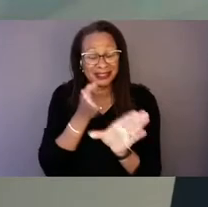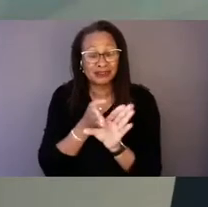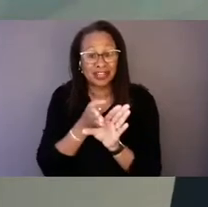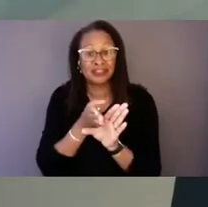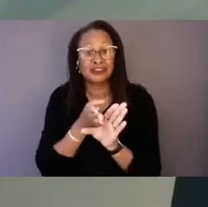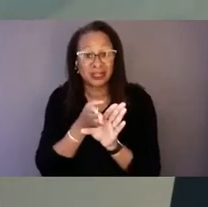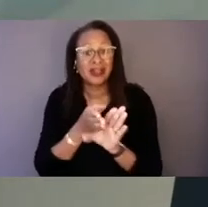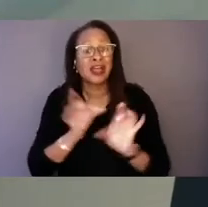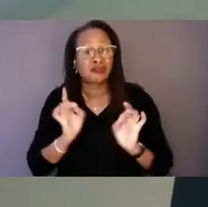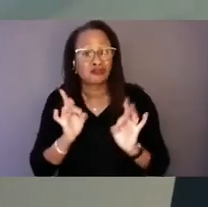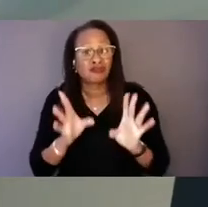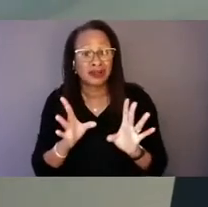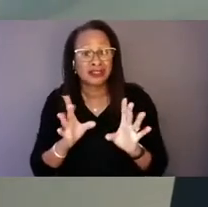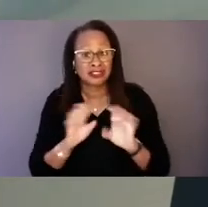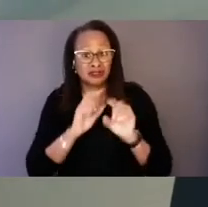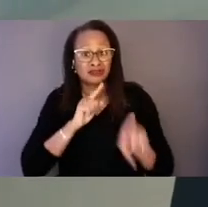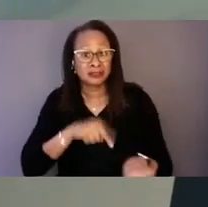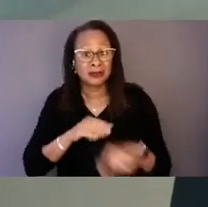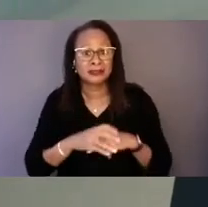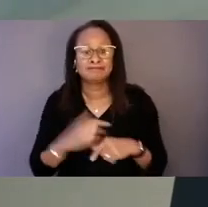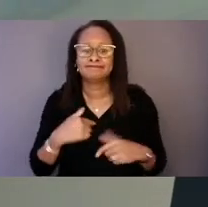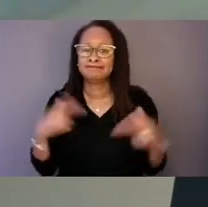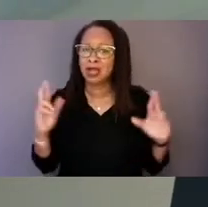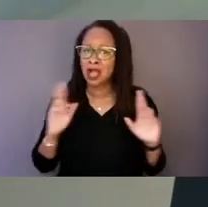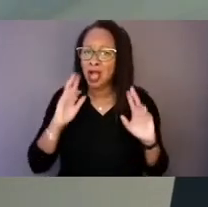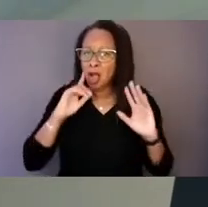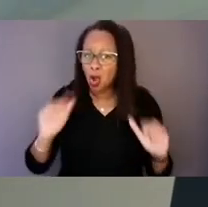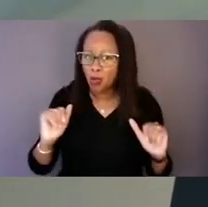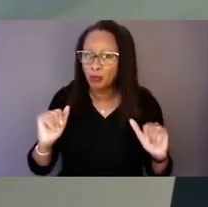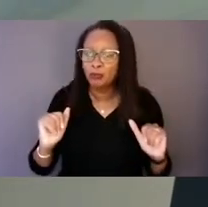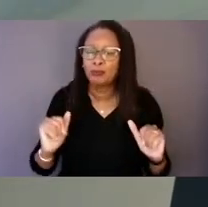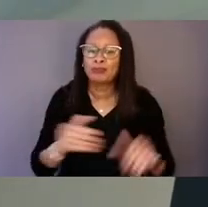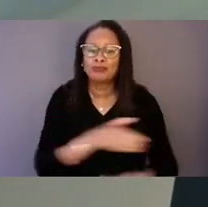I hope the power and presence of everyone here today